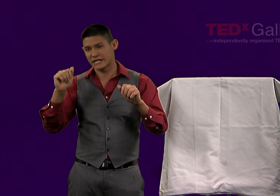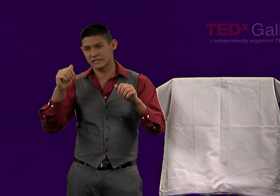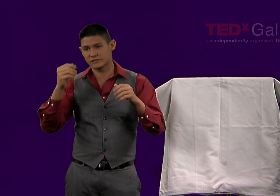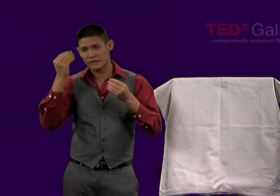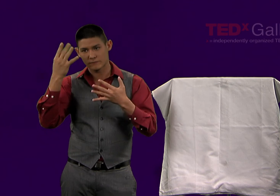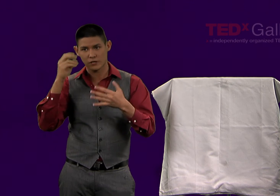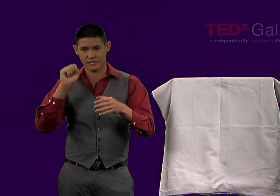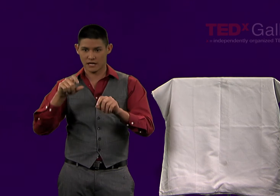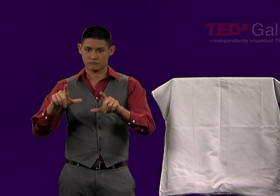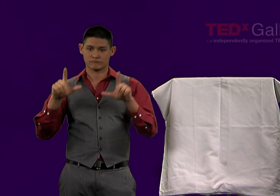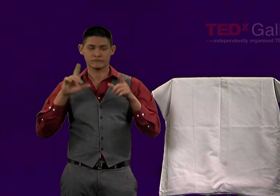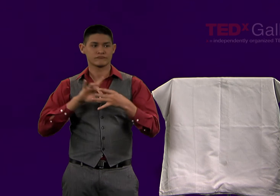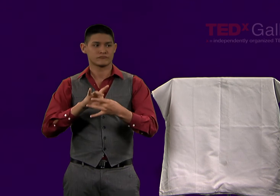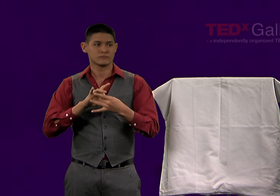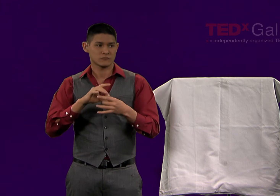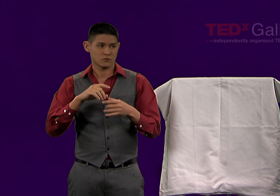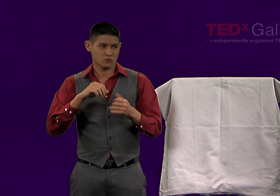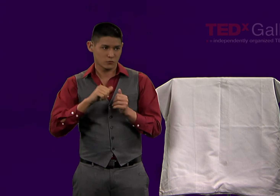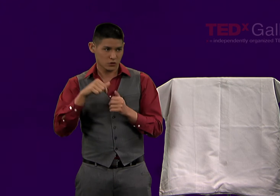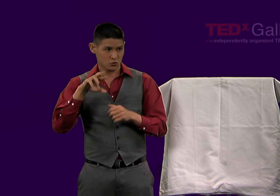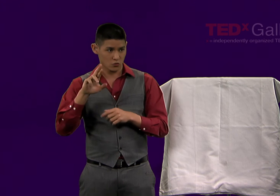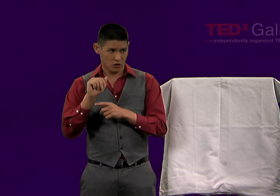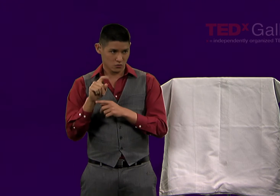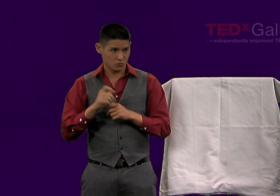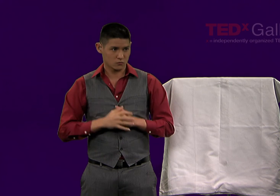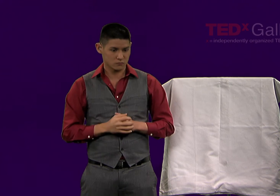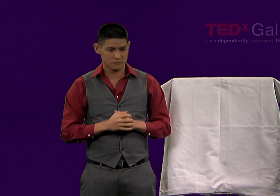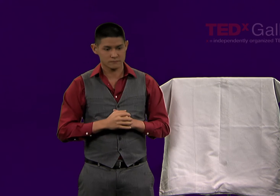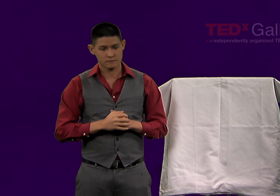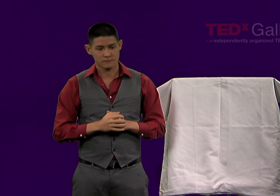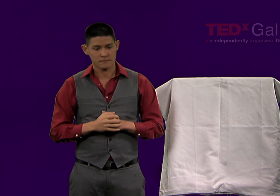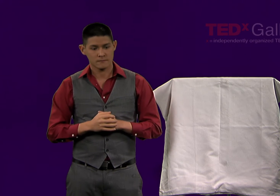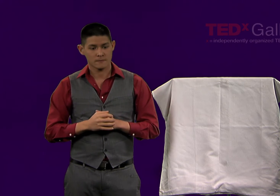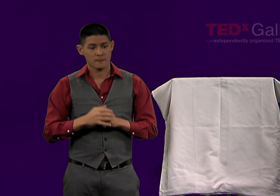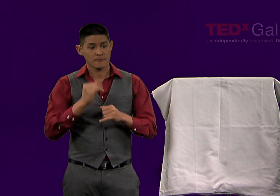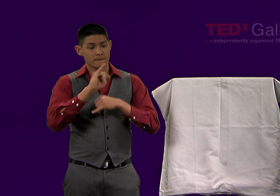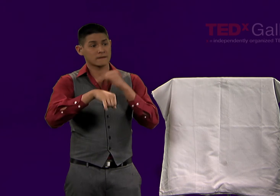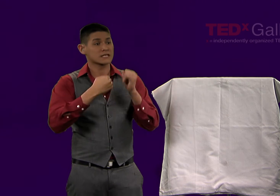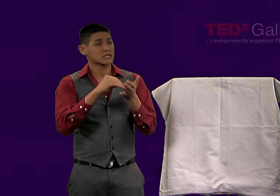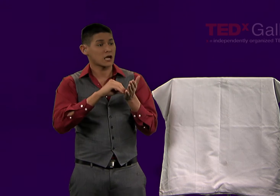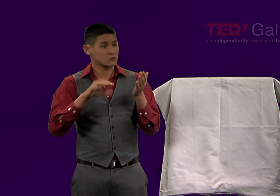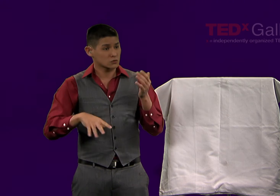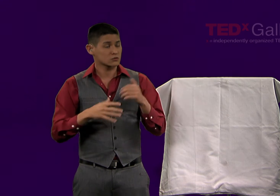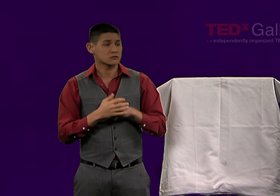all in American Sign Language. Easily accessible by using the QR code.